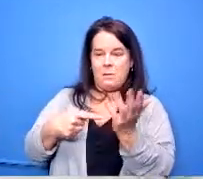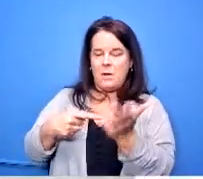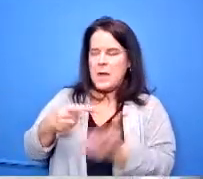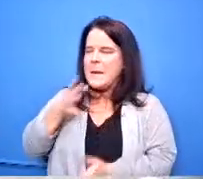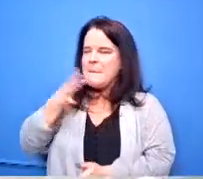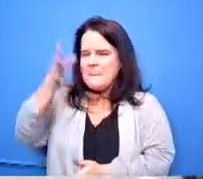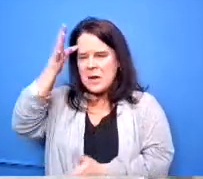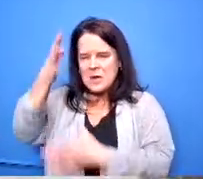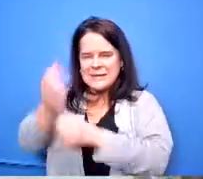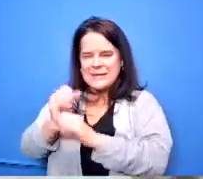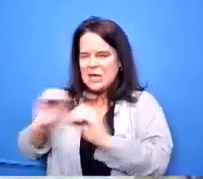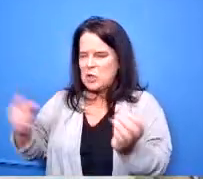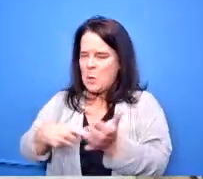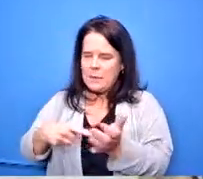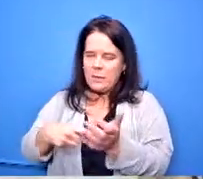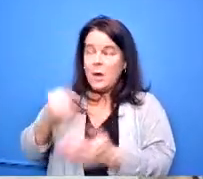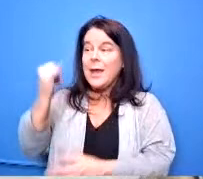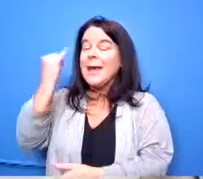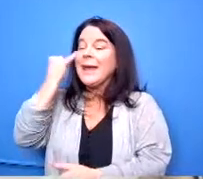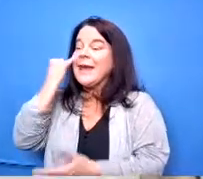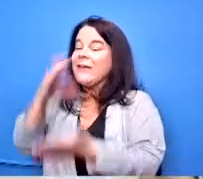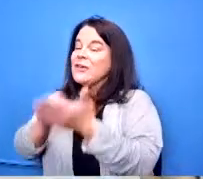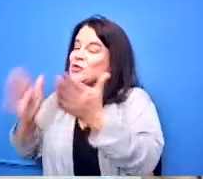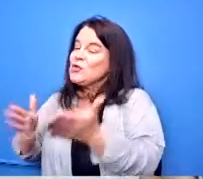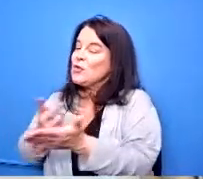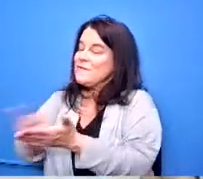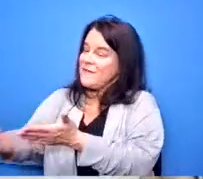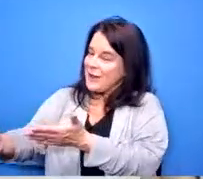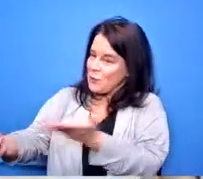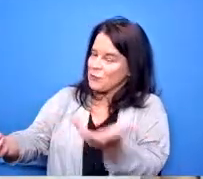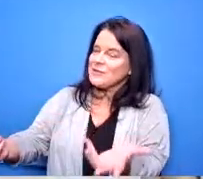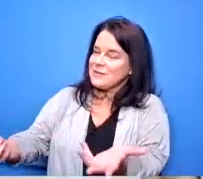unless the student fails the class and then there is a policy that says they have to reimburse us